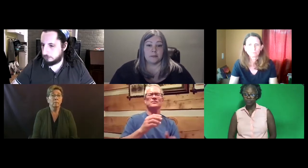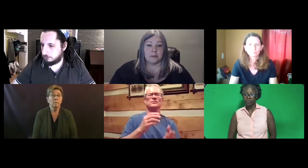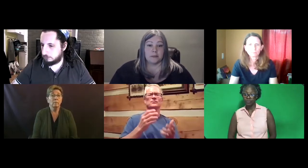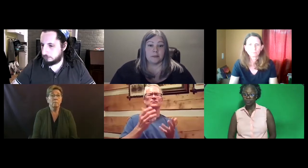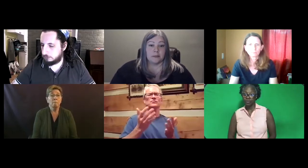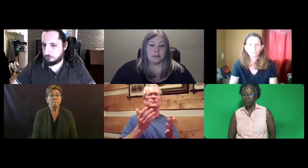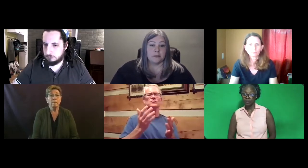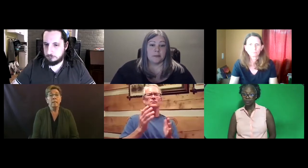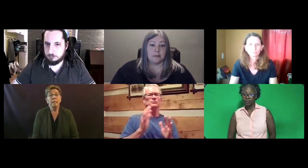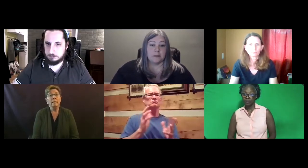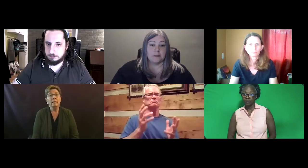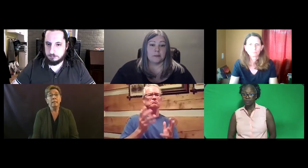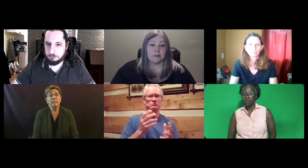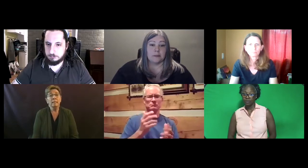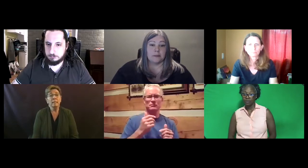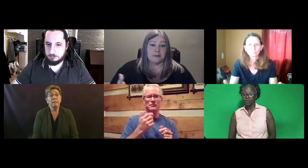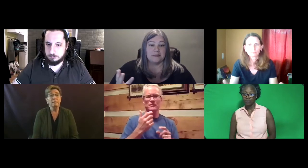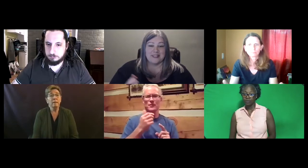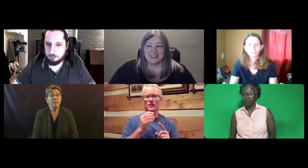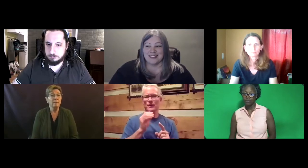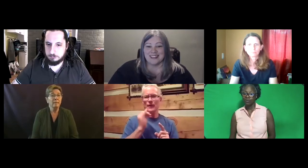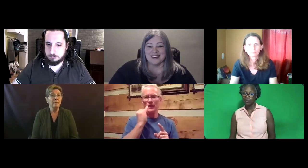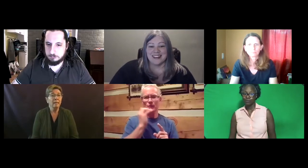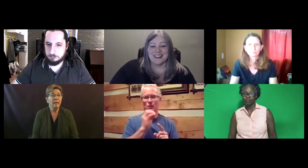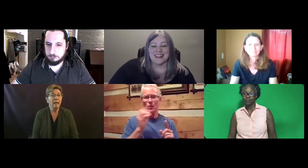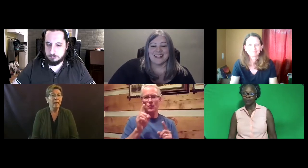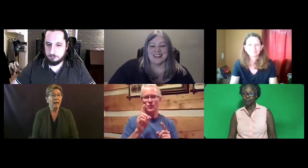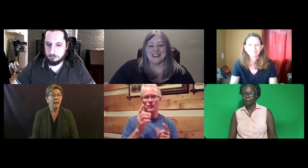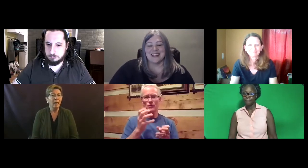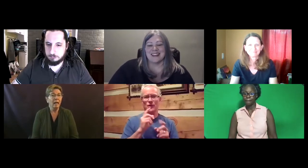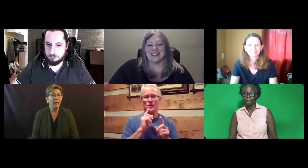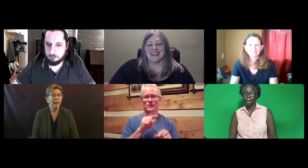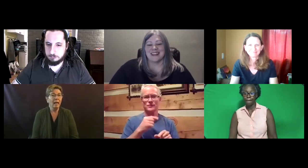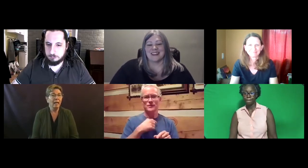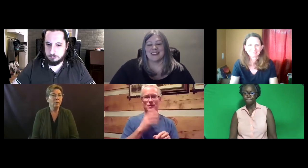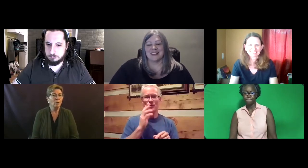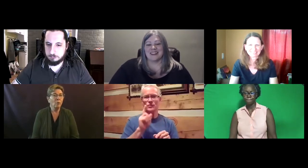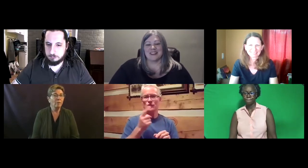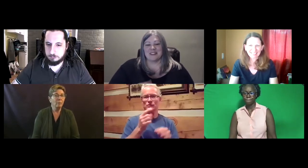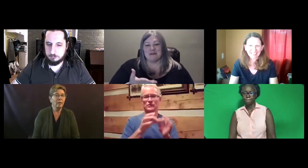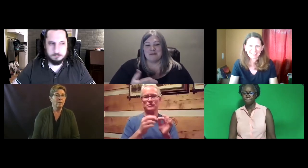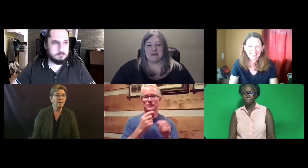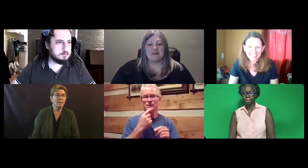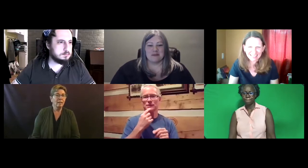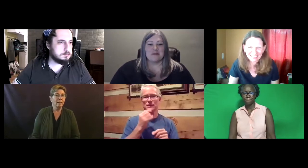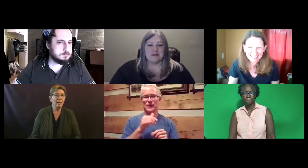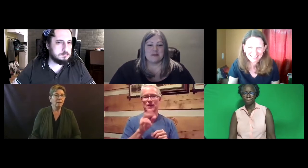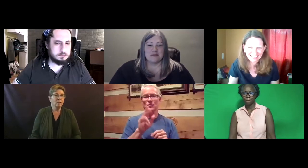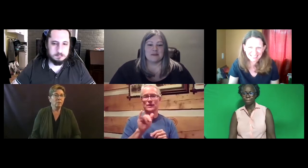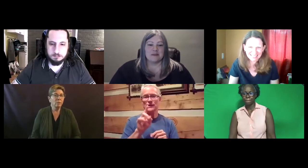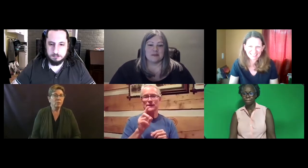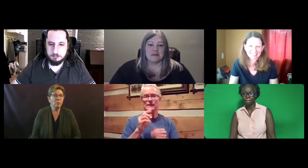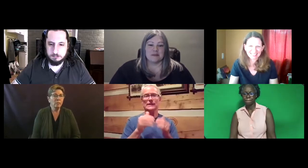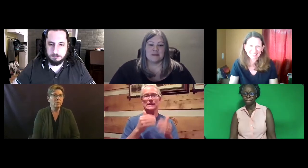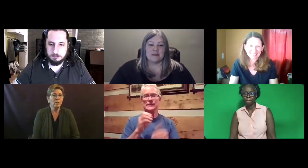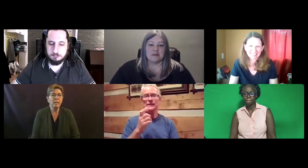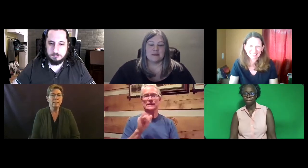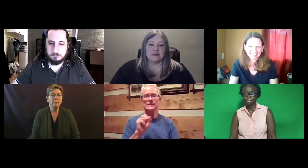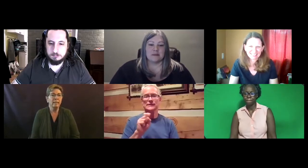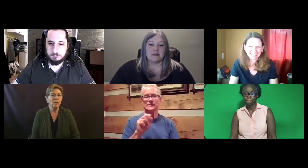Cliff: I don't know if anyone else answers -- wants to answer this.